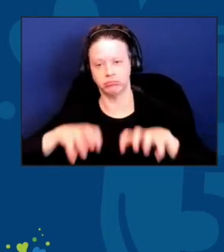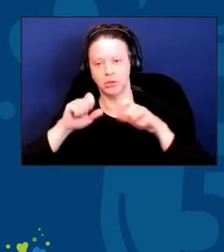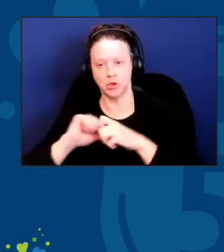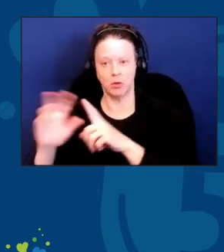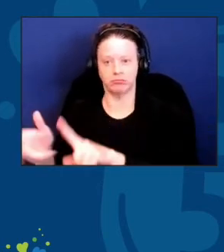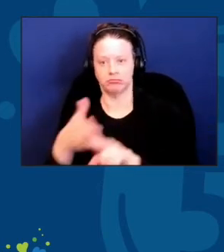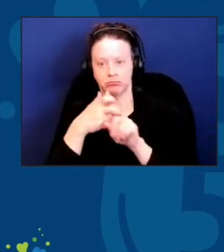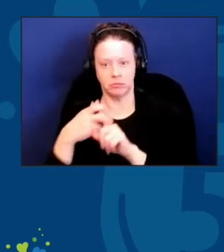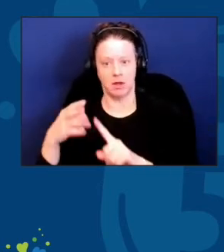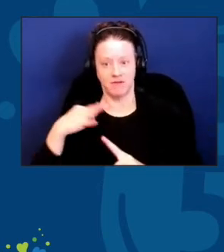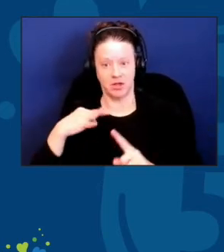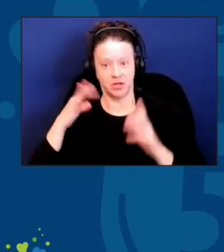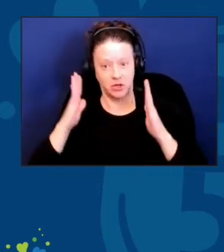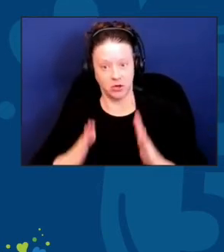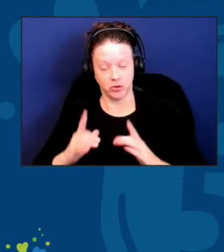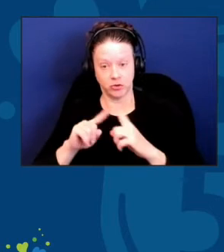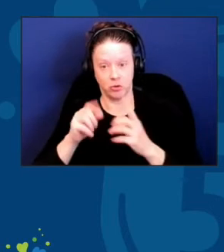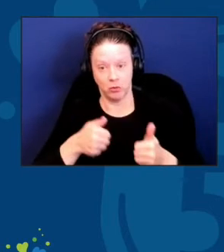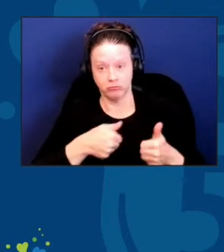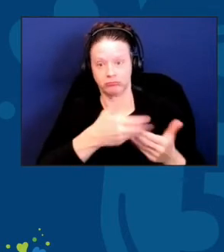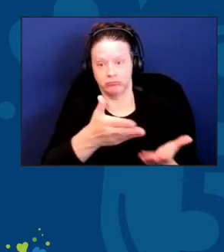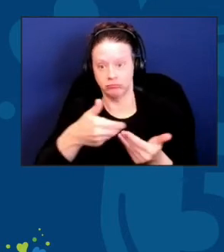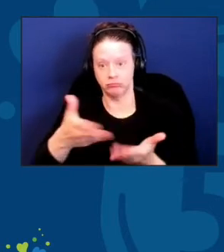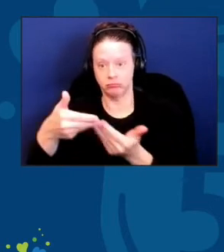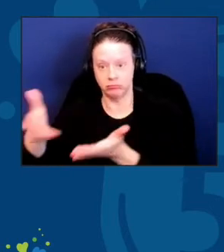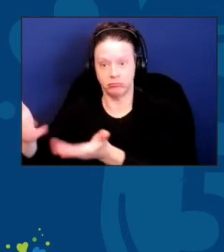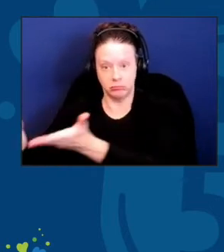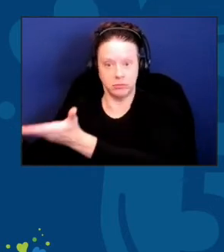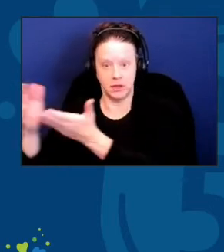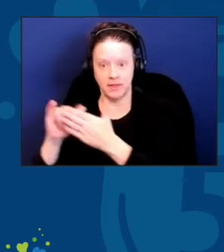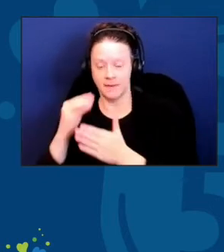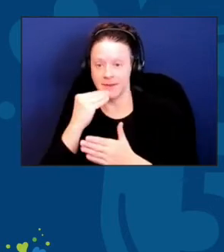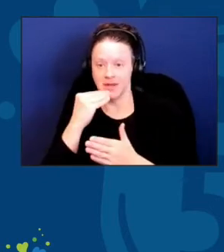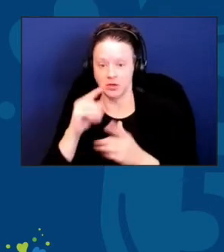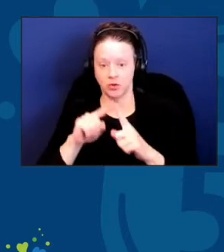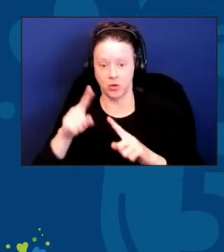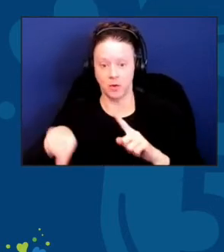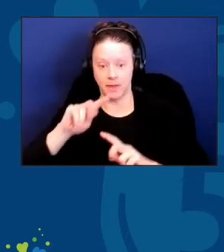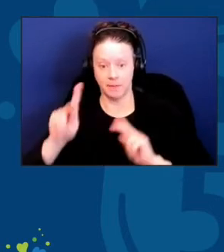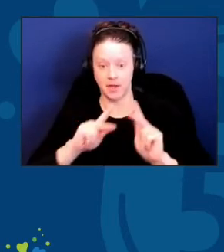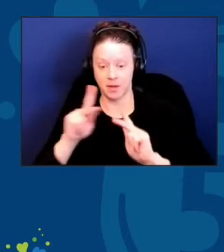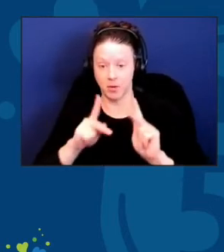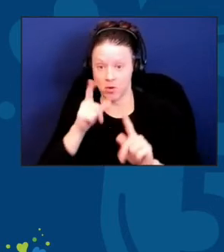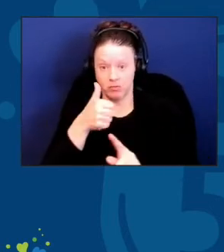to get those meals to those people that our community agencies identified